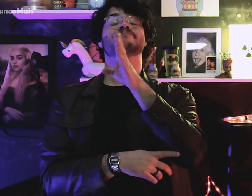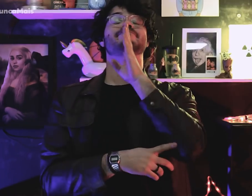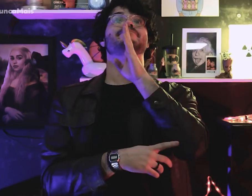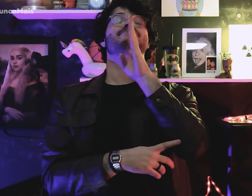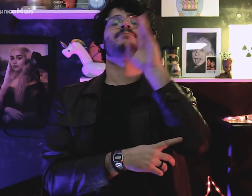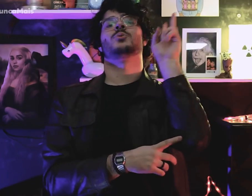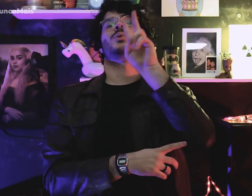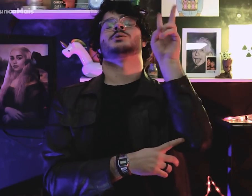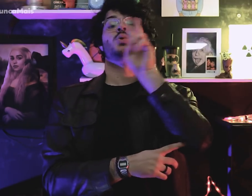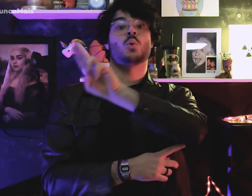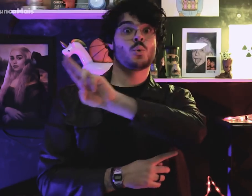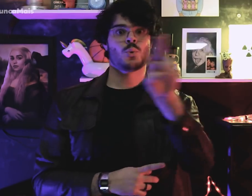It was known as: